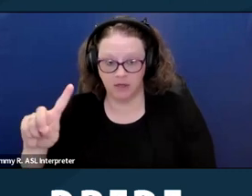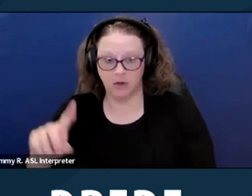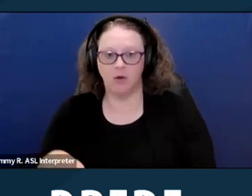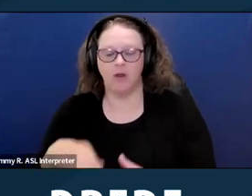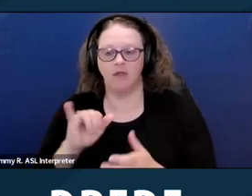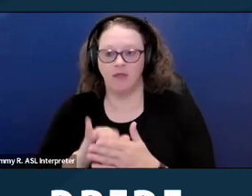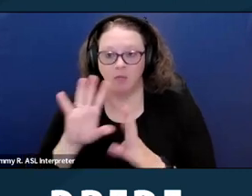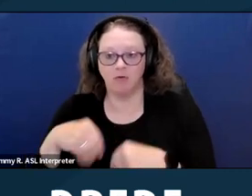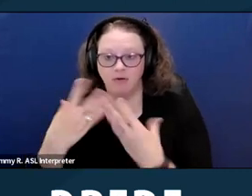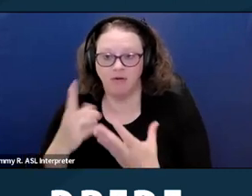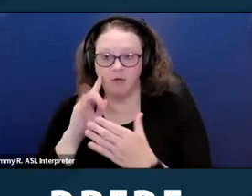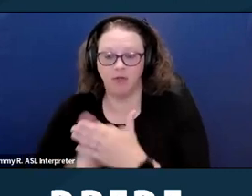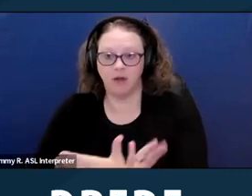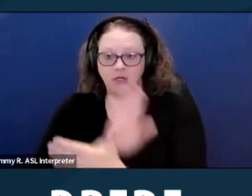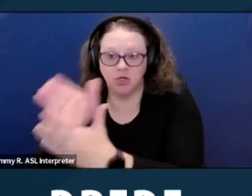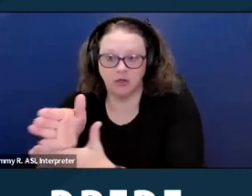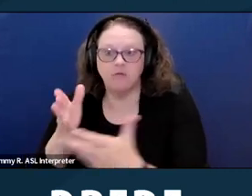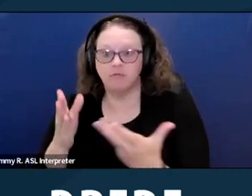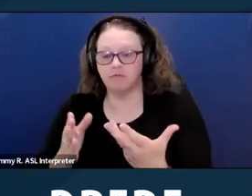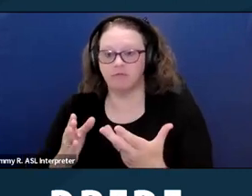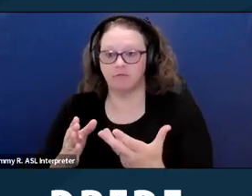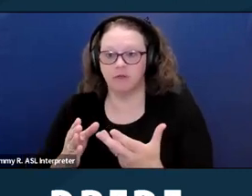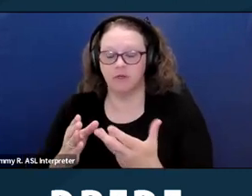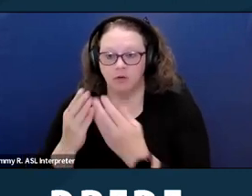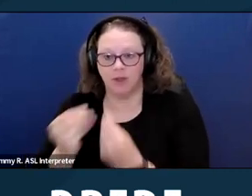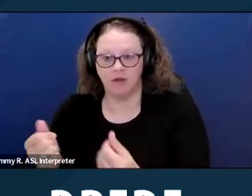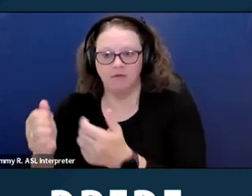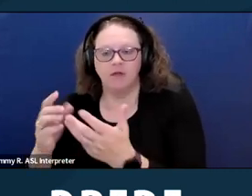but as well for three times actual damages.